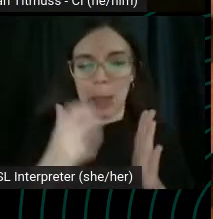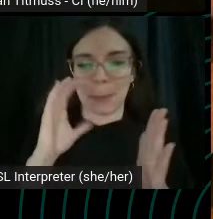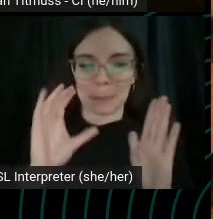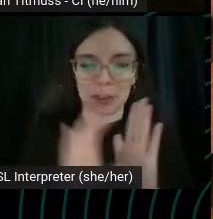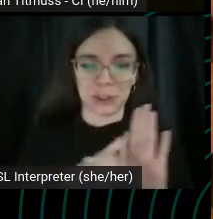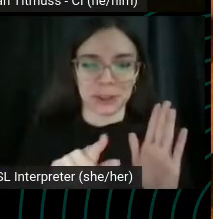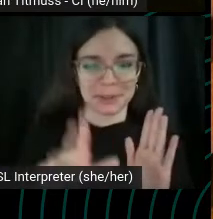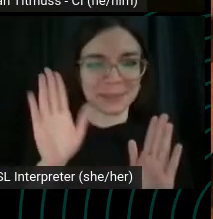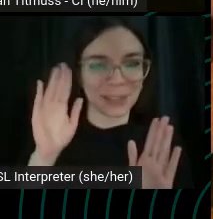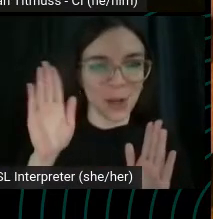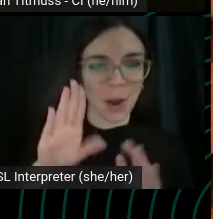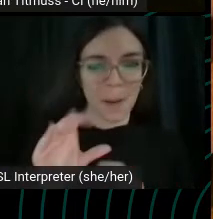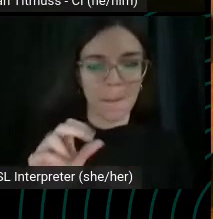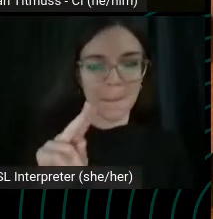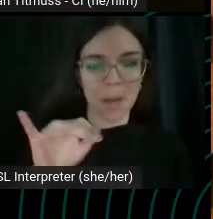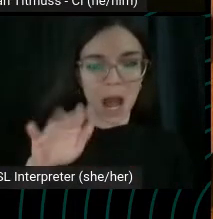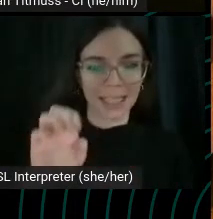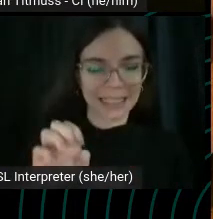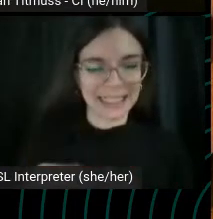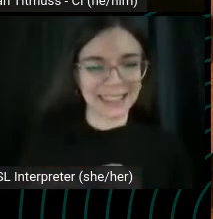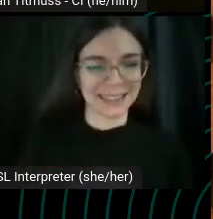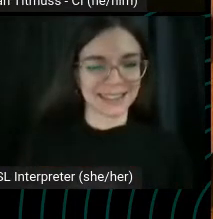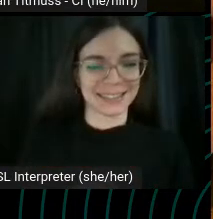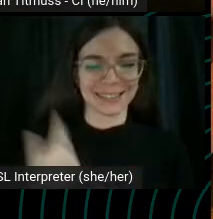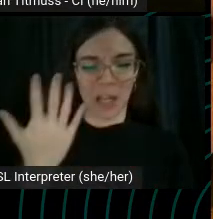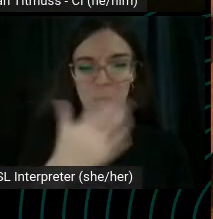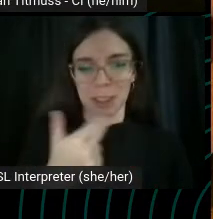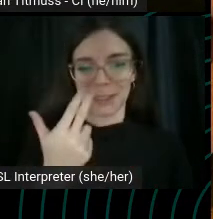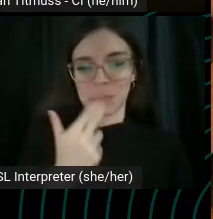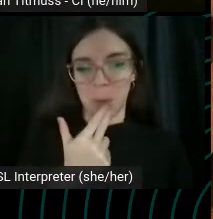This is my favorite photo of them. He looks adorable there. Can't wait to meet him.